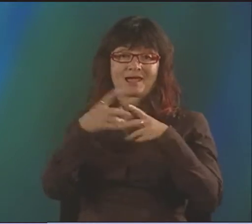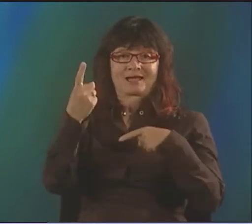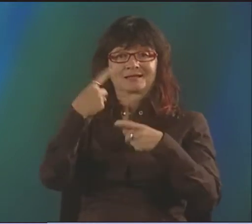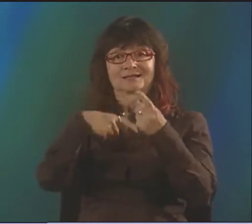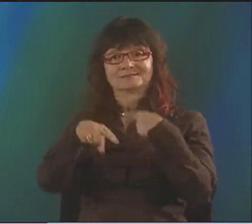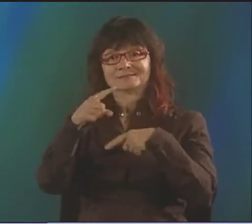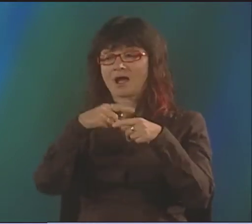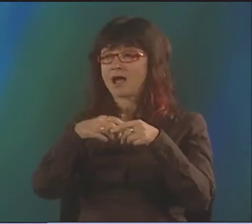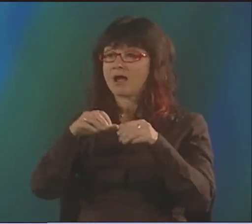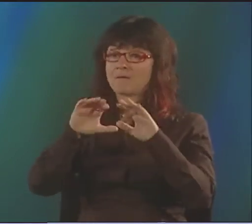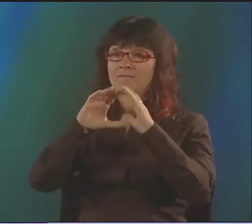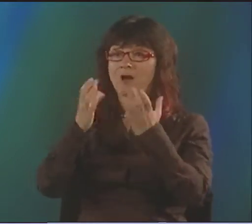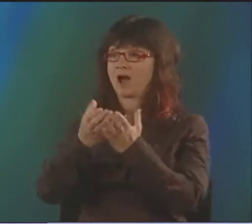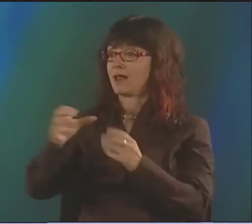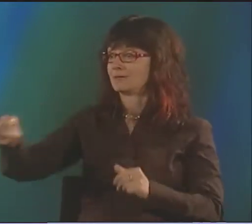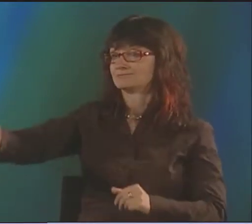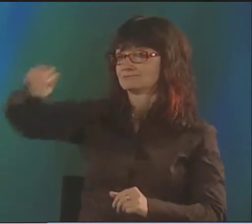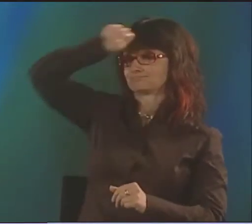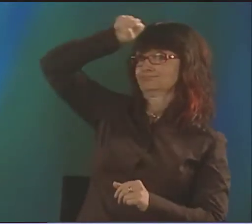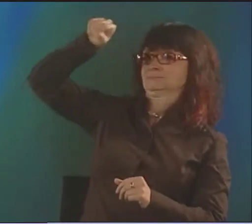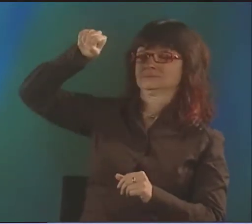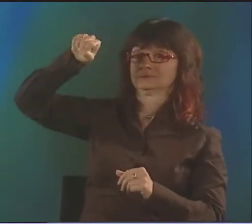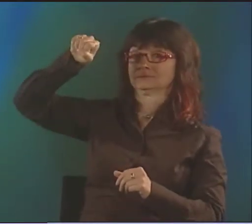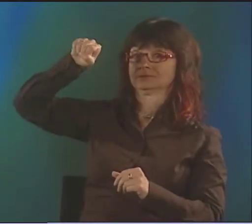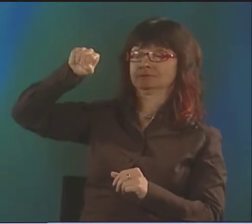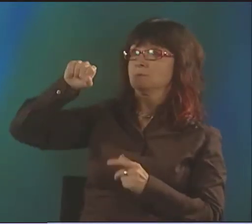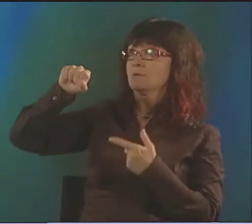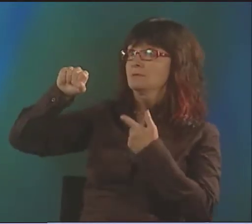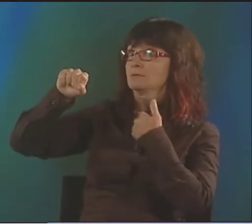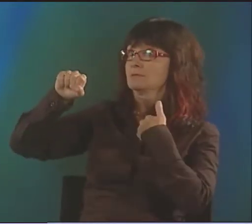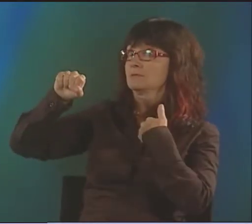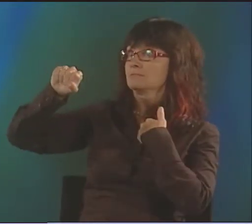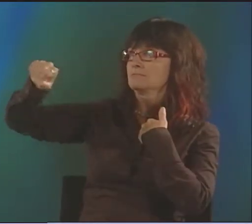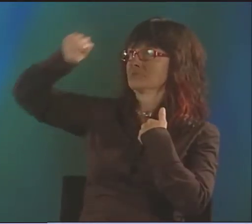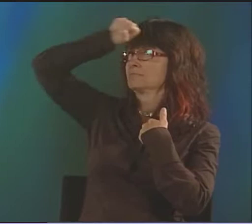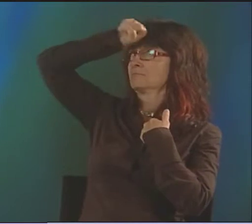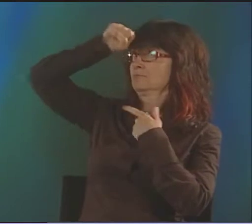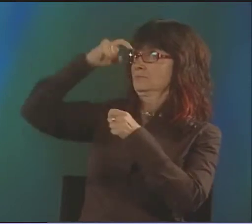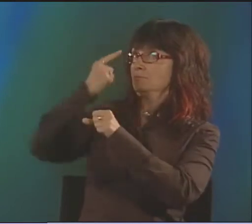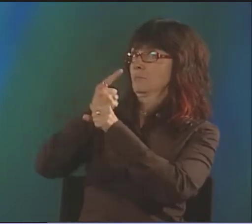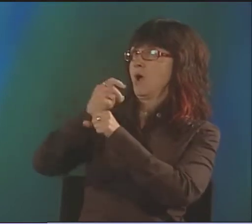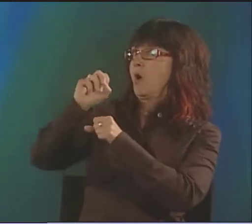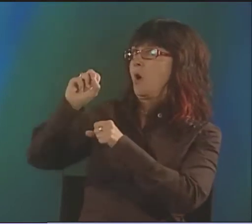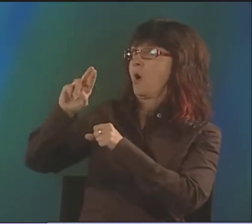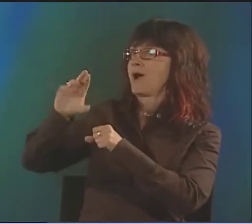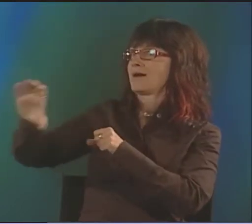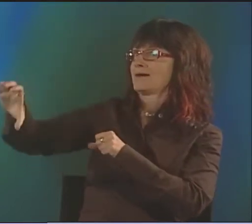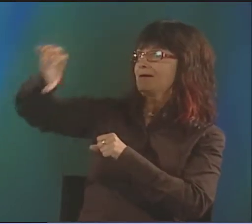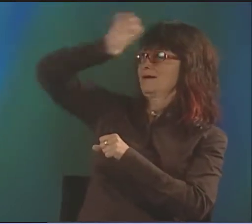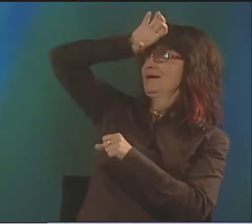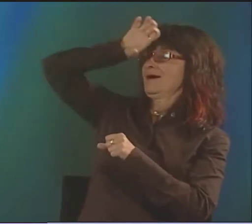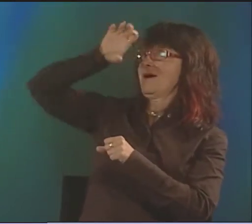LIKE AN EXAMPLE OF IT WOULD BE IN AMERICAN SIGN LANGUAGE YOU MIGHT SIGN "A BALL HIT ME."